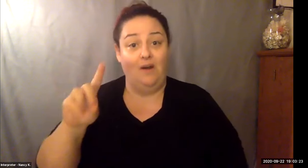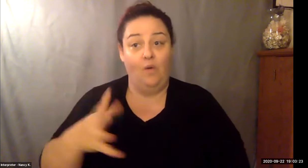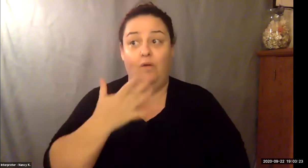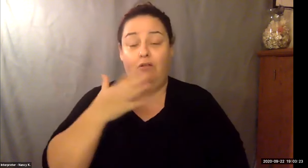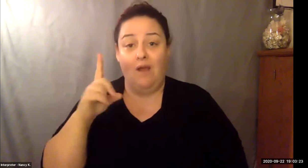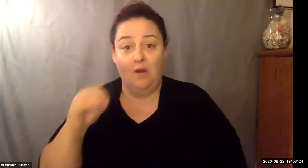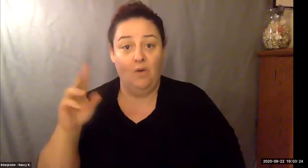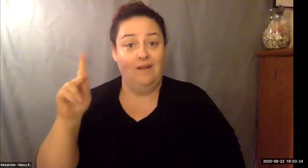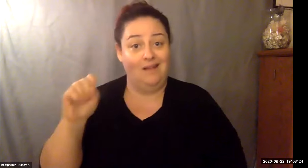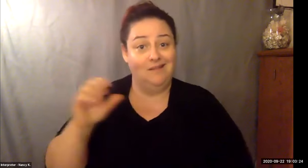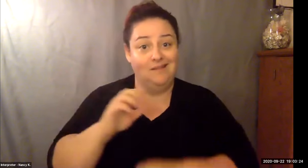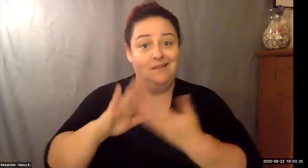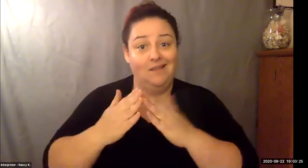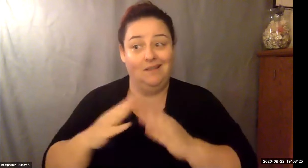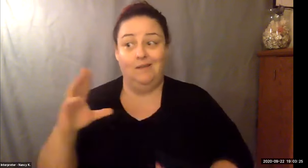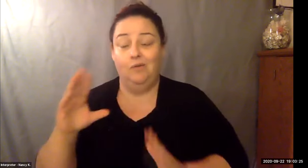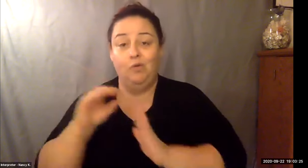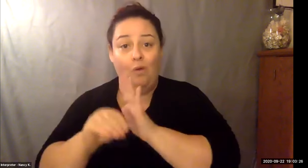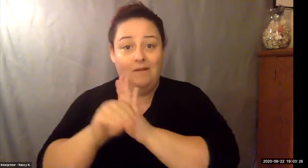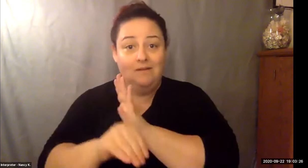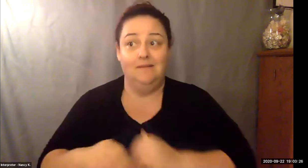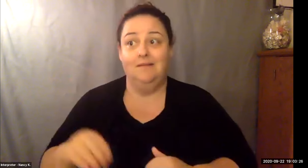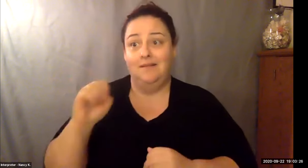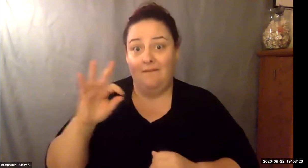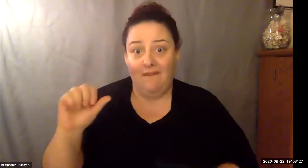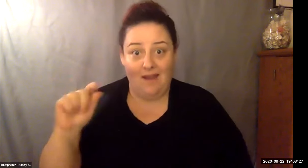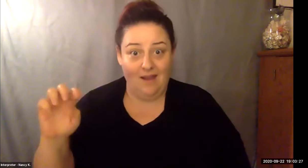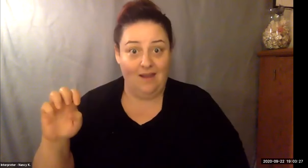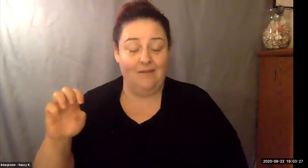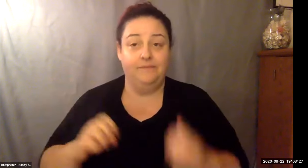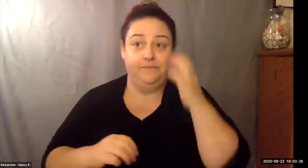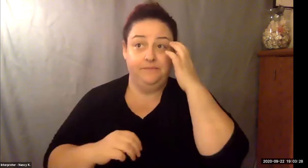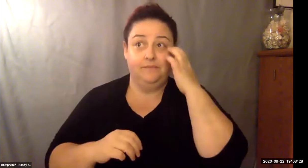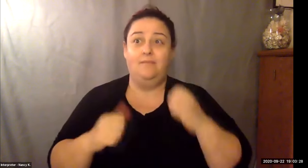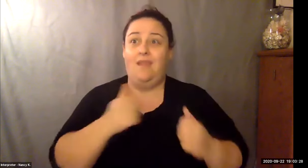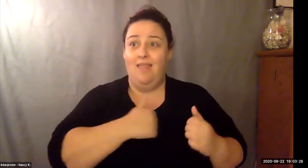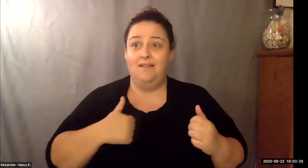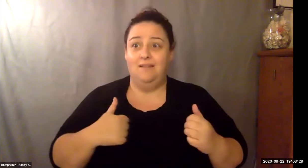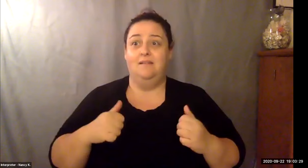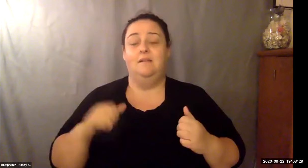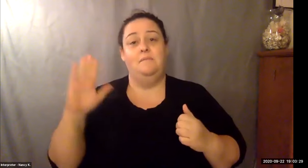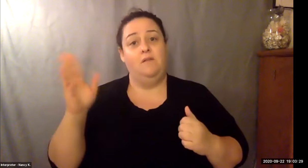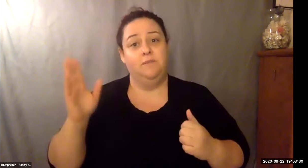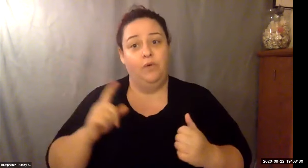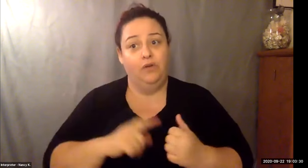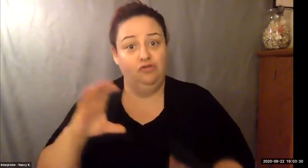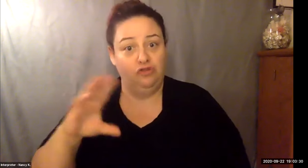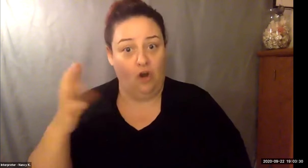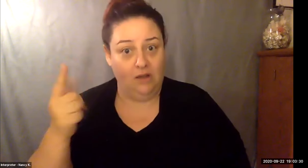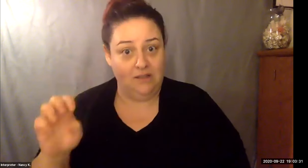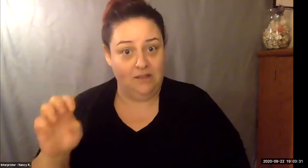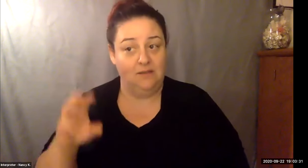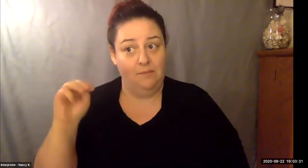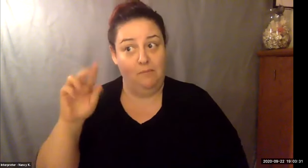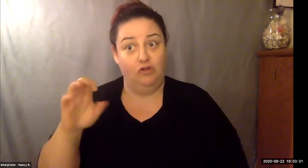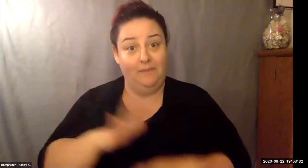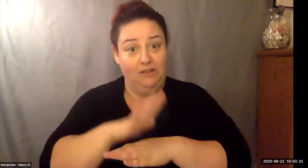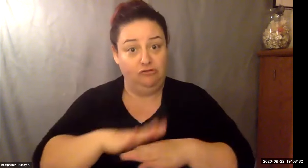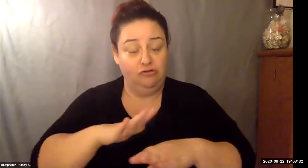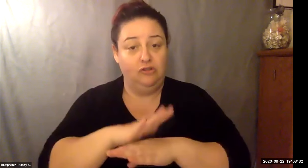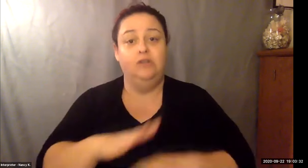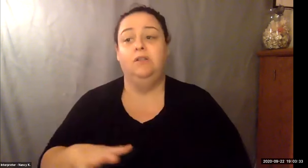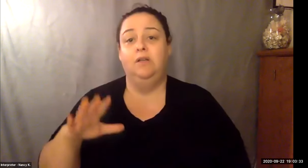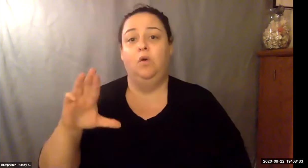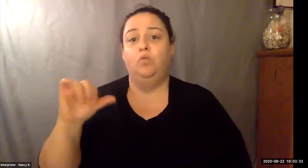Keith Wolling: I don't know if you know, but I just want to let you know, talk to your boss about and go from there. So that's always, I said to her, that when she asked these questions to her boss.